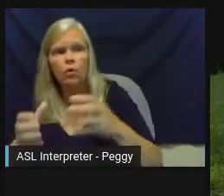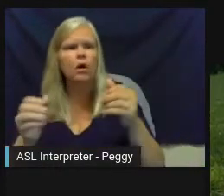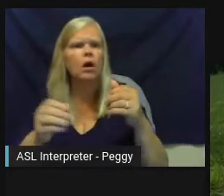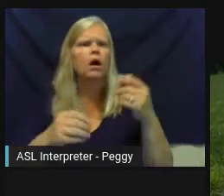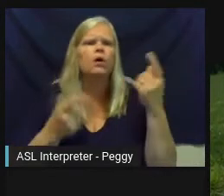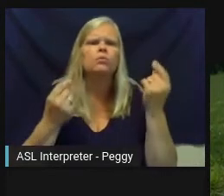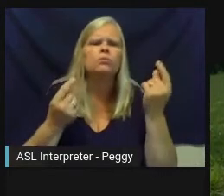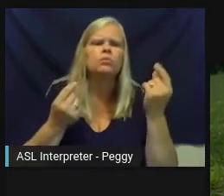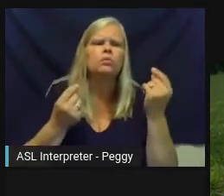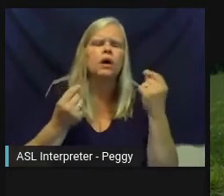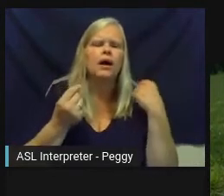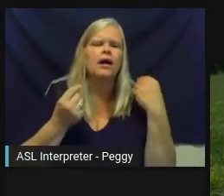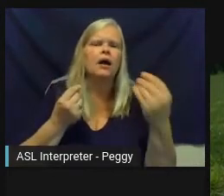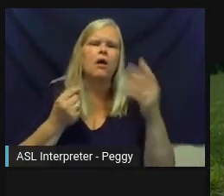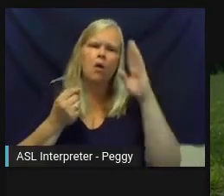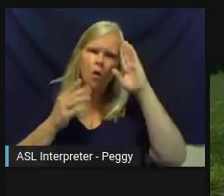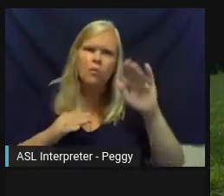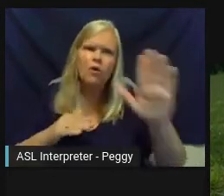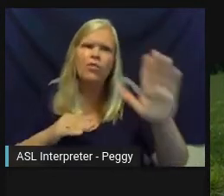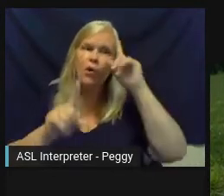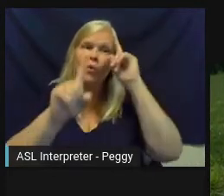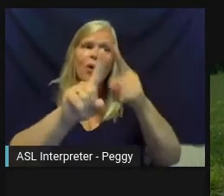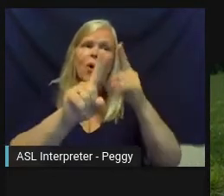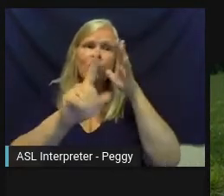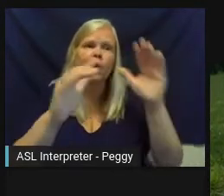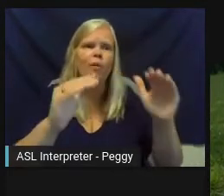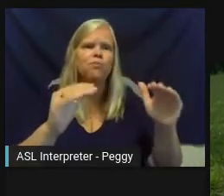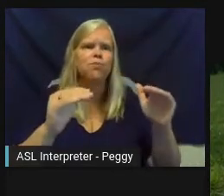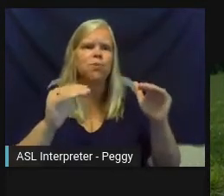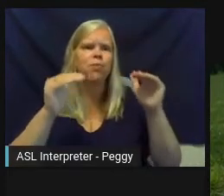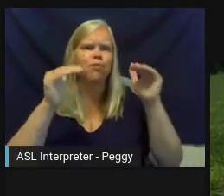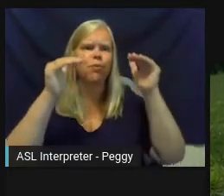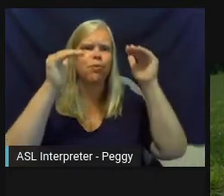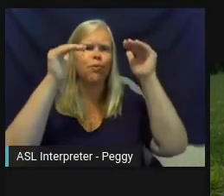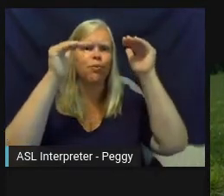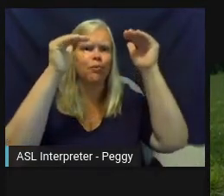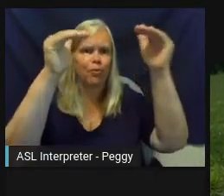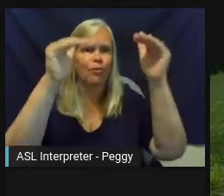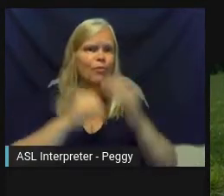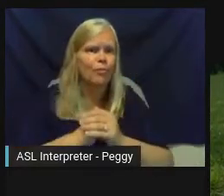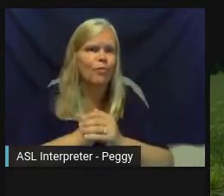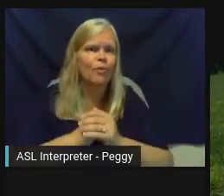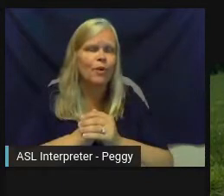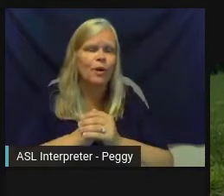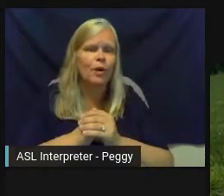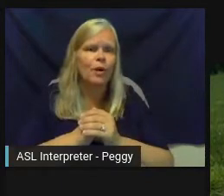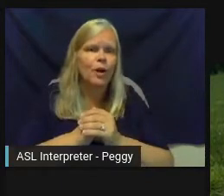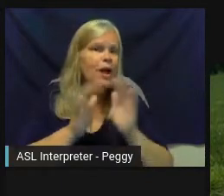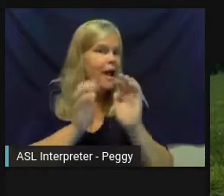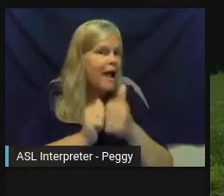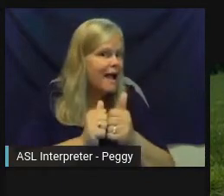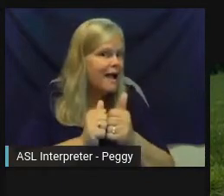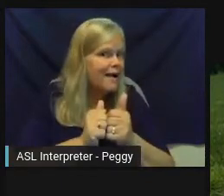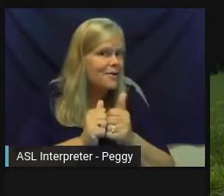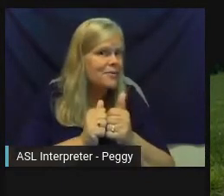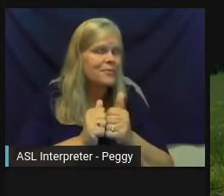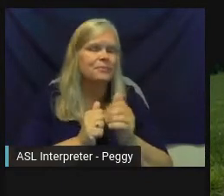they'll help advance the goals of that organization. The way that they're going to do that is not, you know,